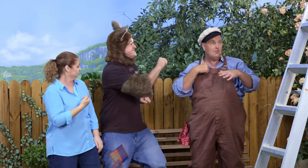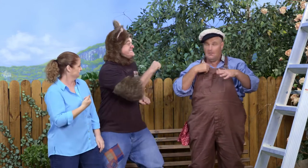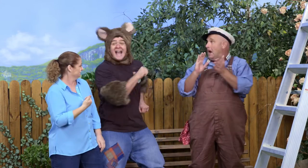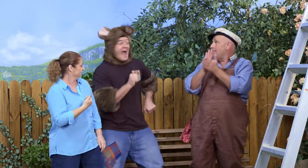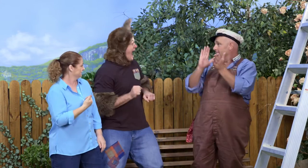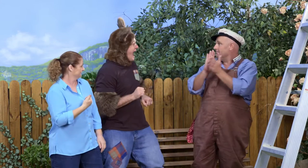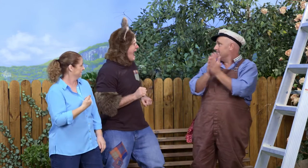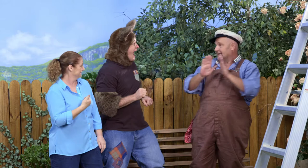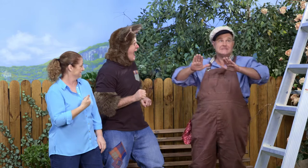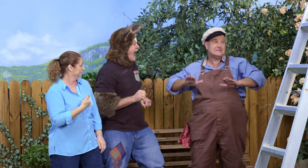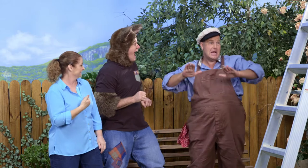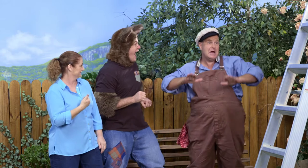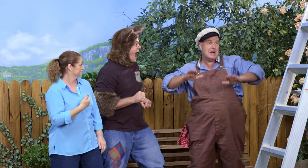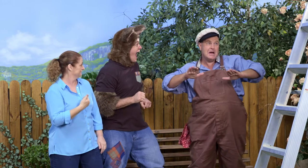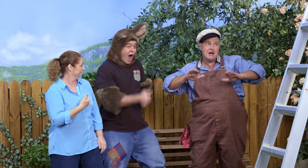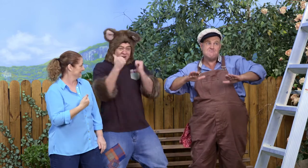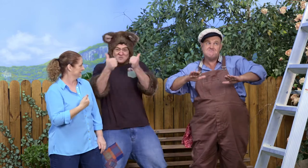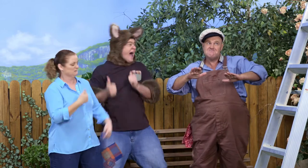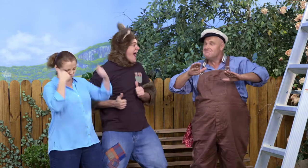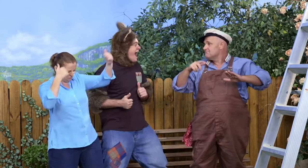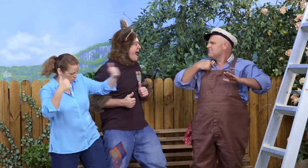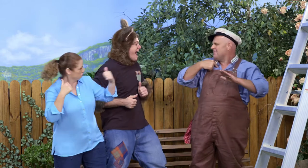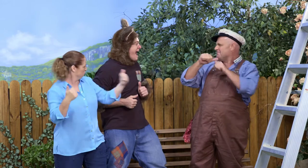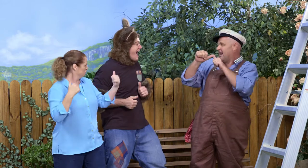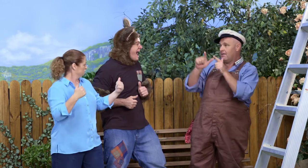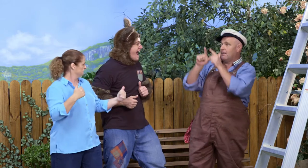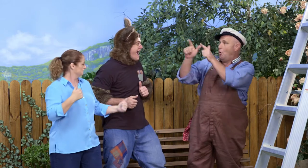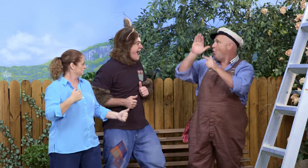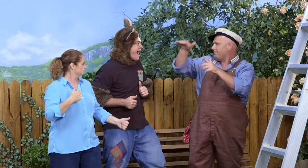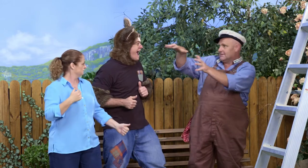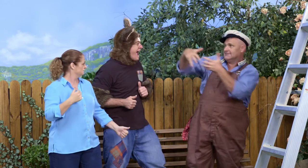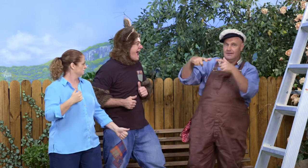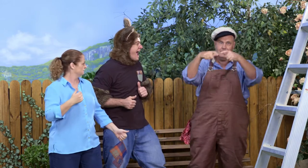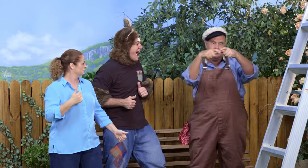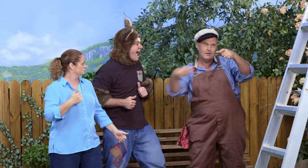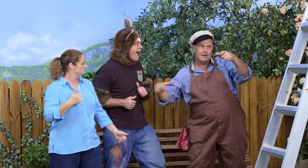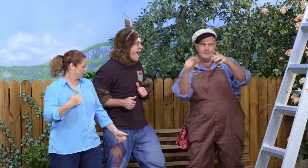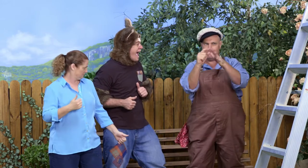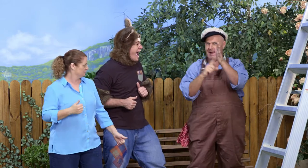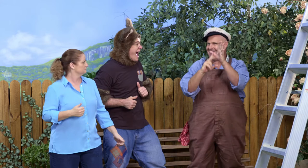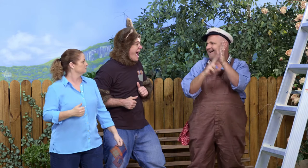Oh, I'm happy with that! I'd love to stay! What I'll do, though, is I'll go home and get a plank of wood